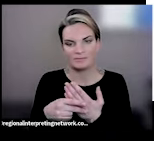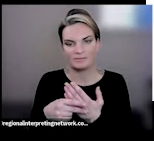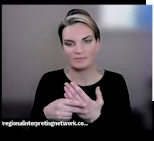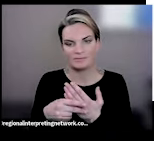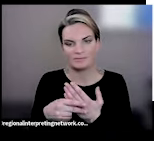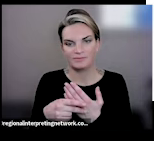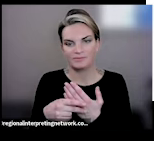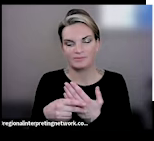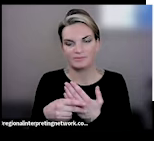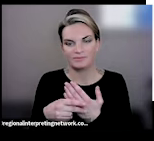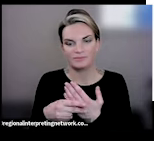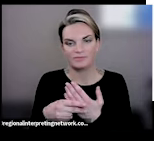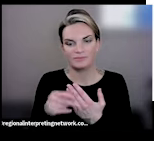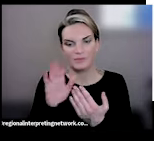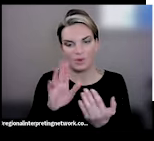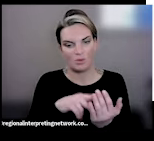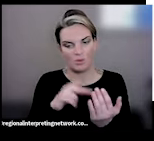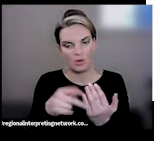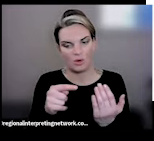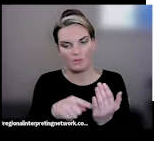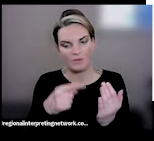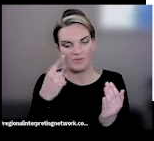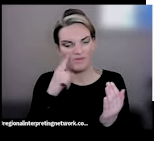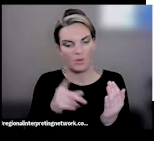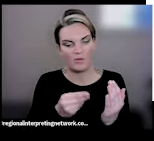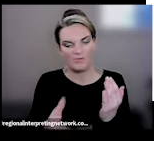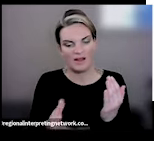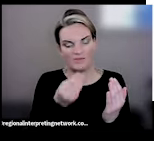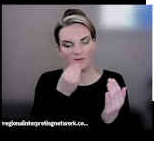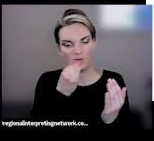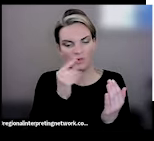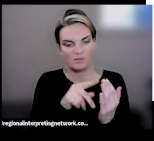provide food access to people with disabilities. So, if they're underfunded, then that can in